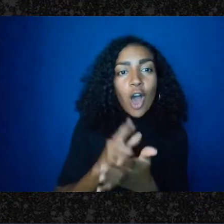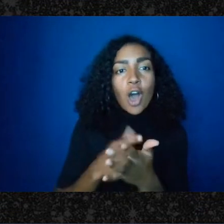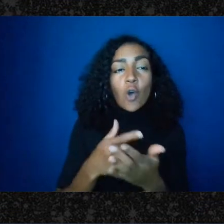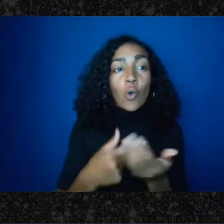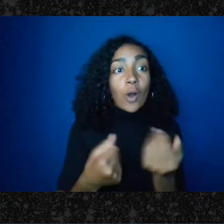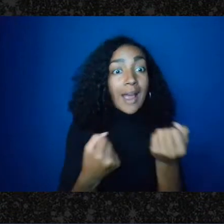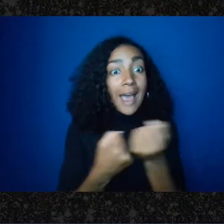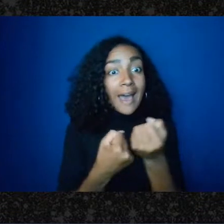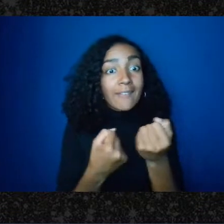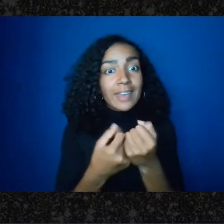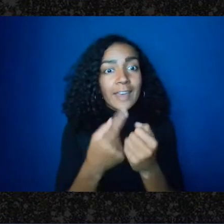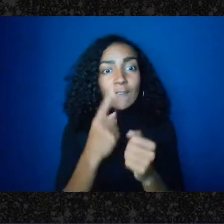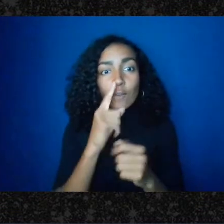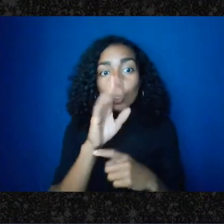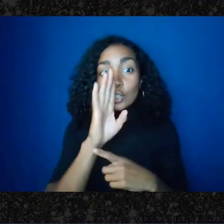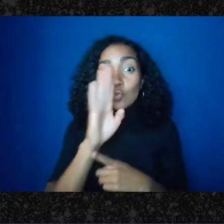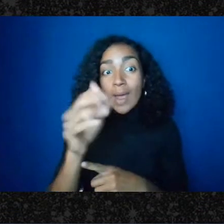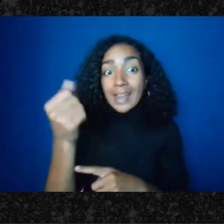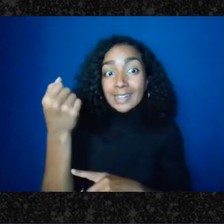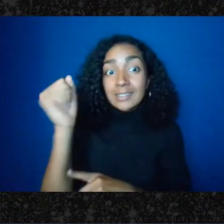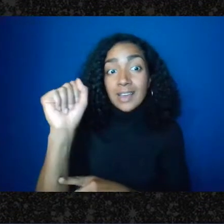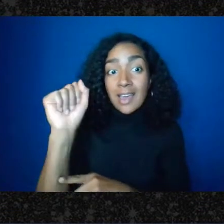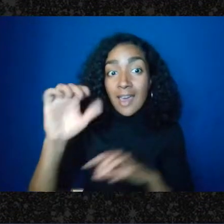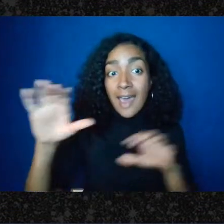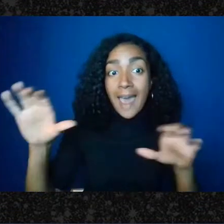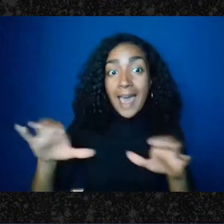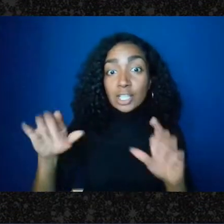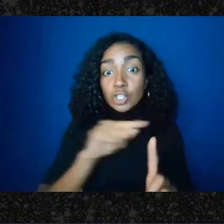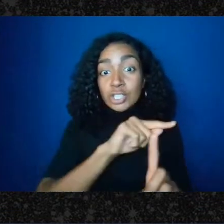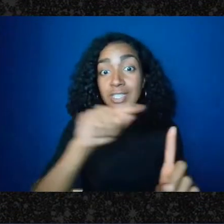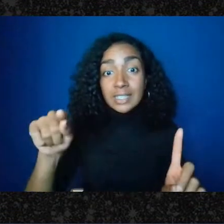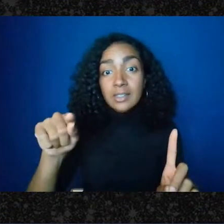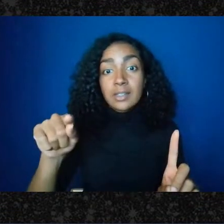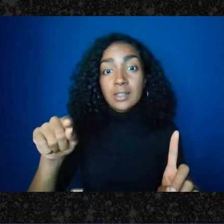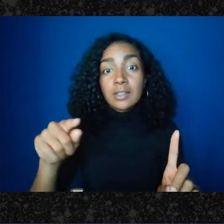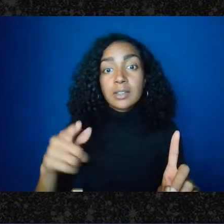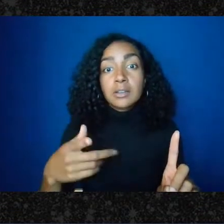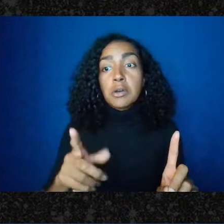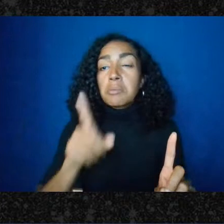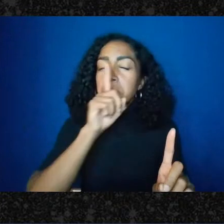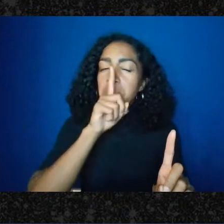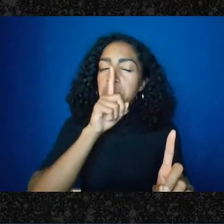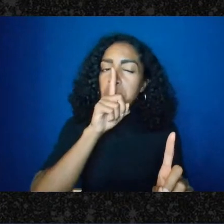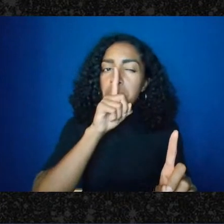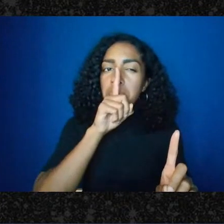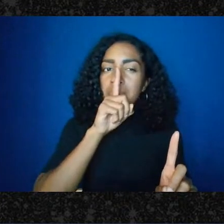that doesn't sound like it would necessarily meet the gift standard, and so we then have